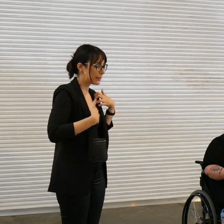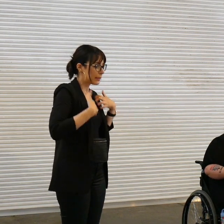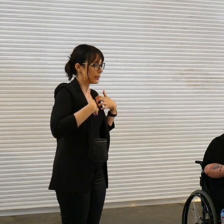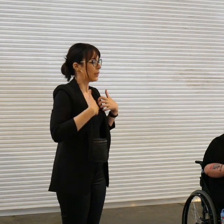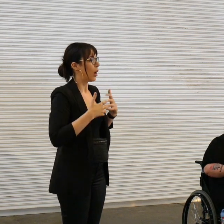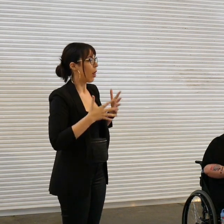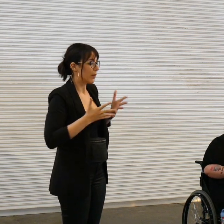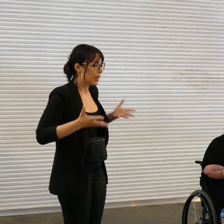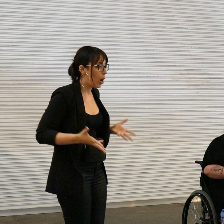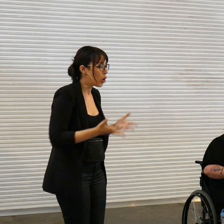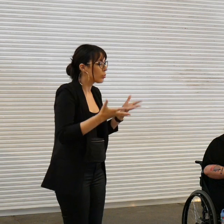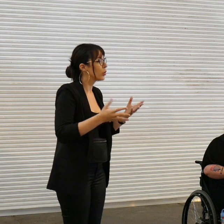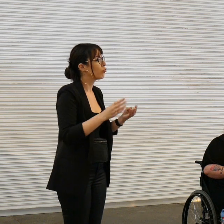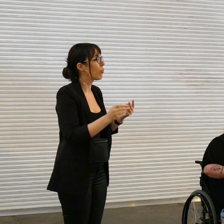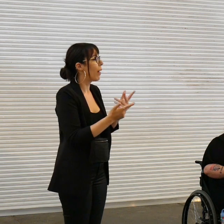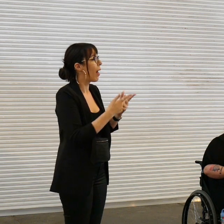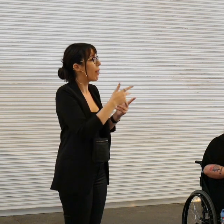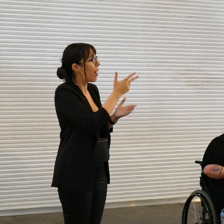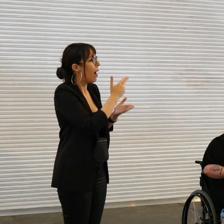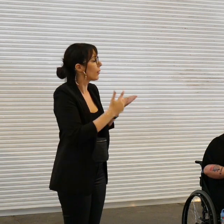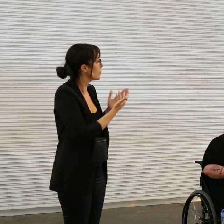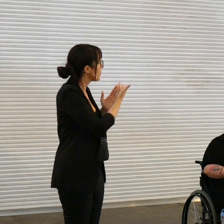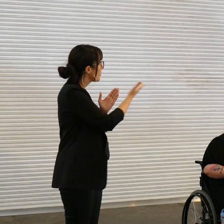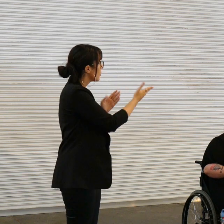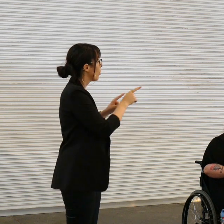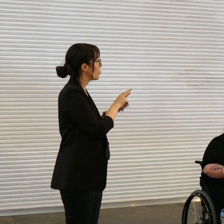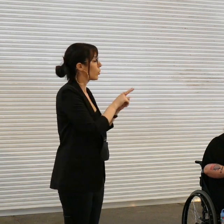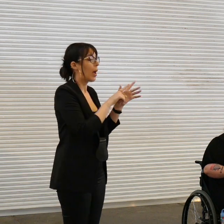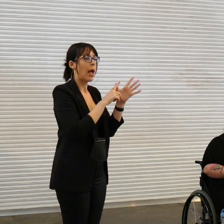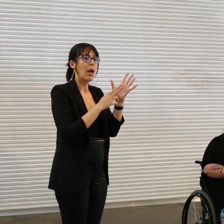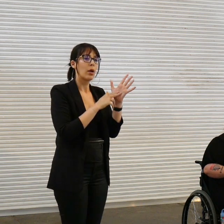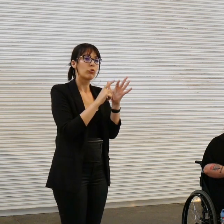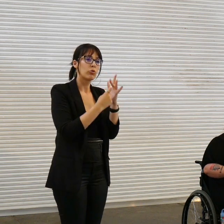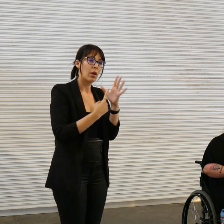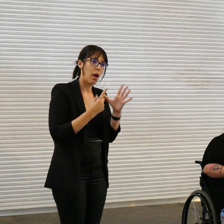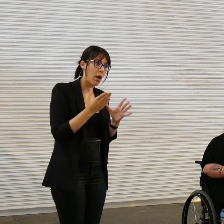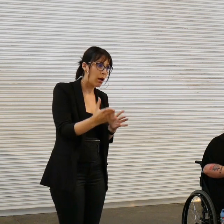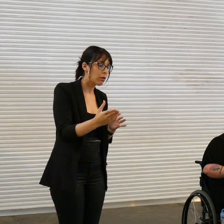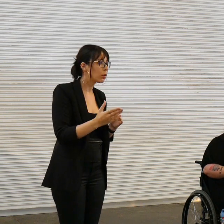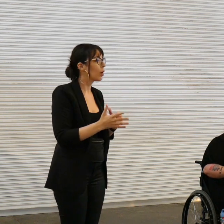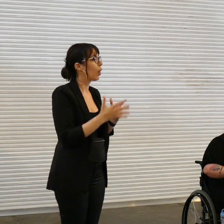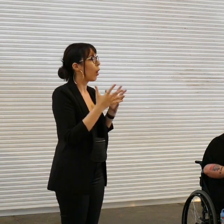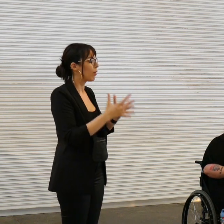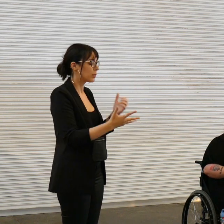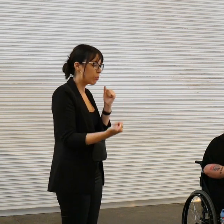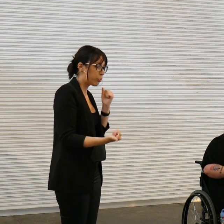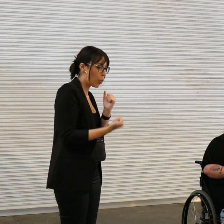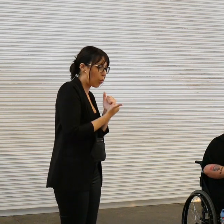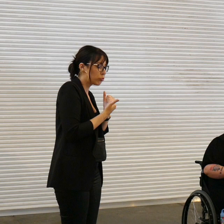got from the other artists from Andrea um the amount of support that I've got from support